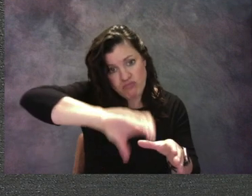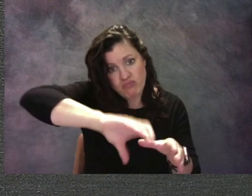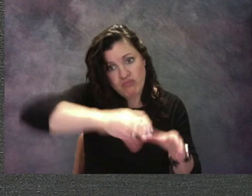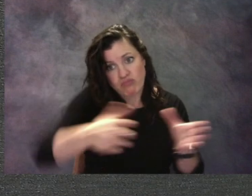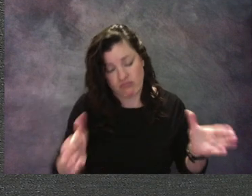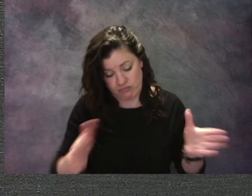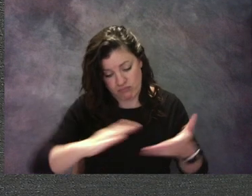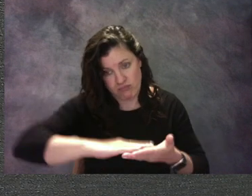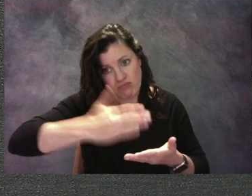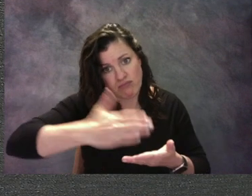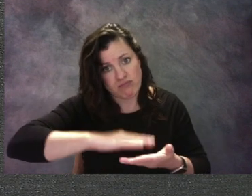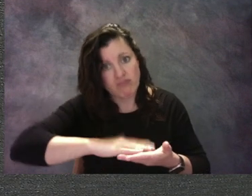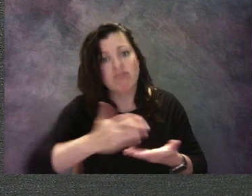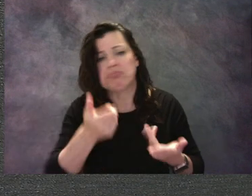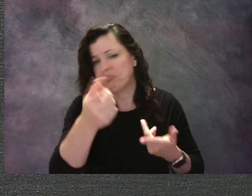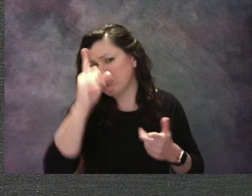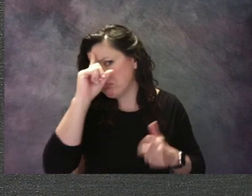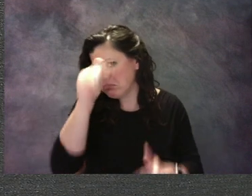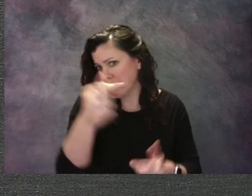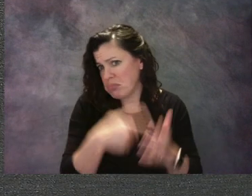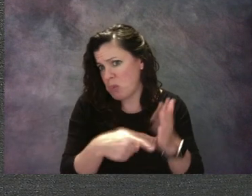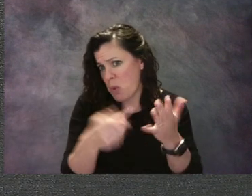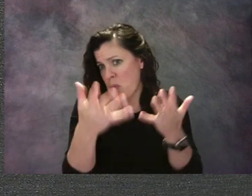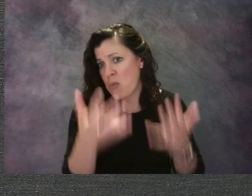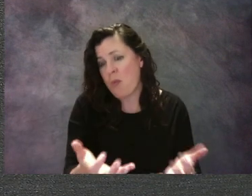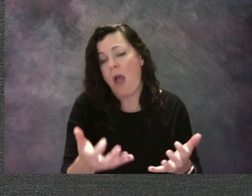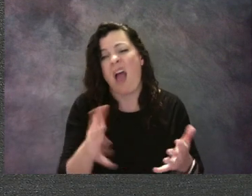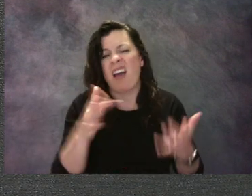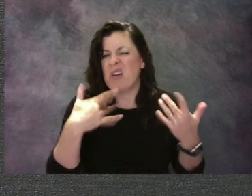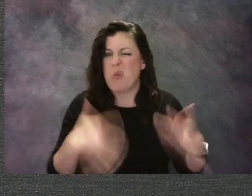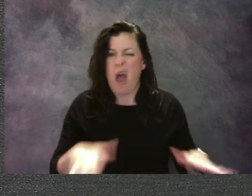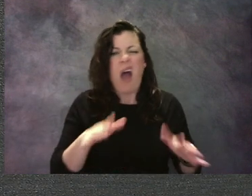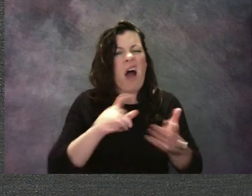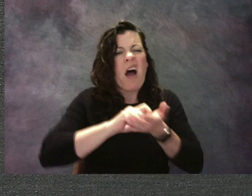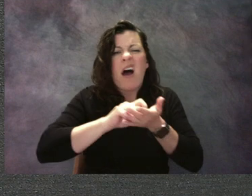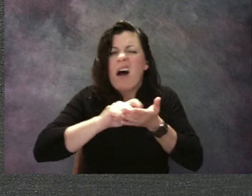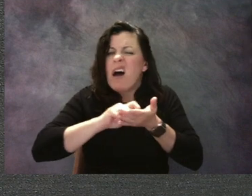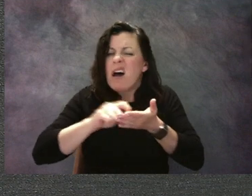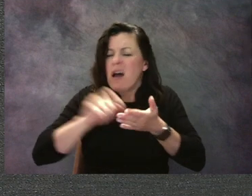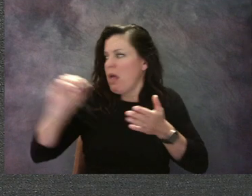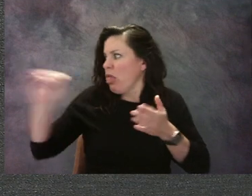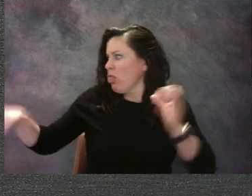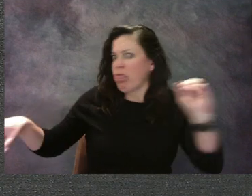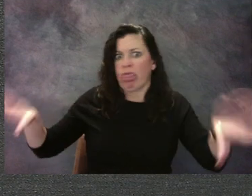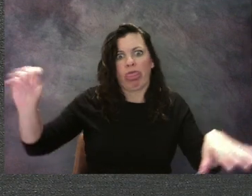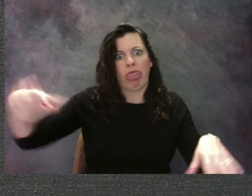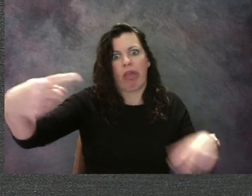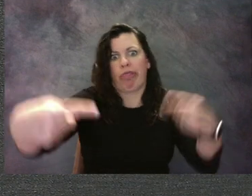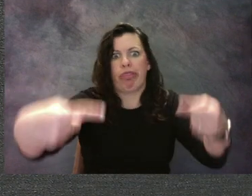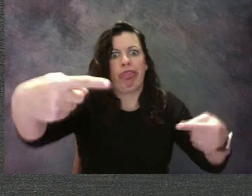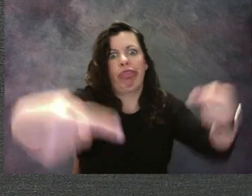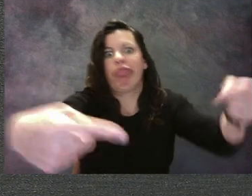when you're done using them that you put them back where you got them. I also brought some markers here.